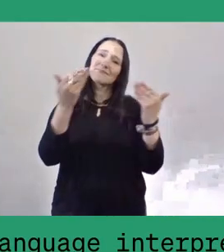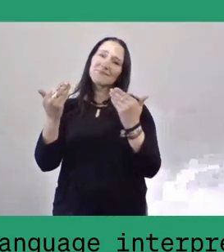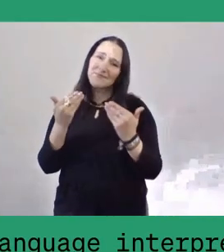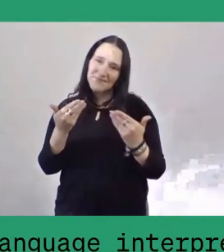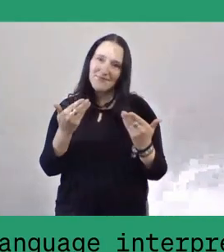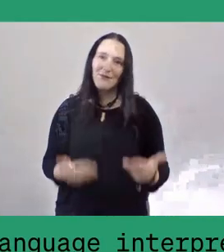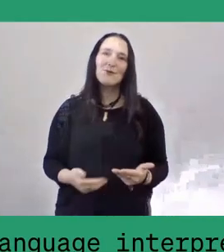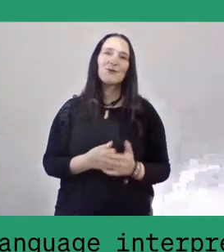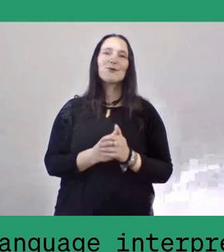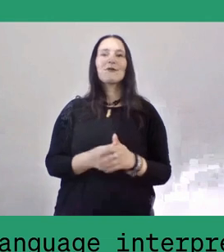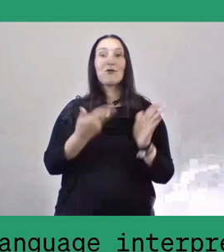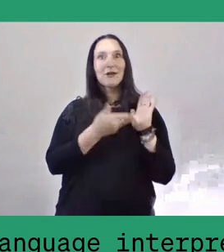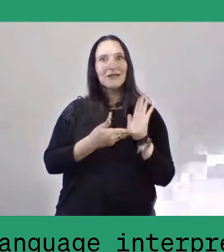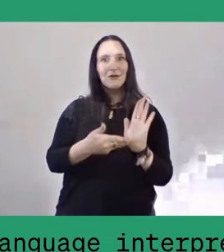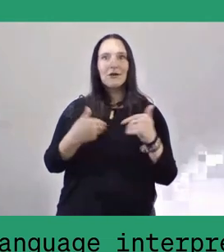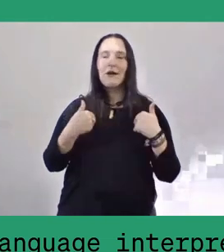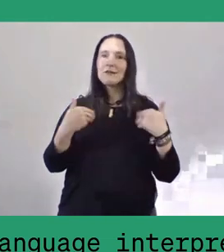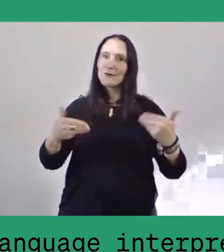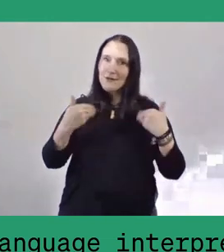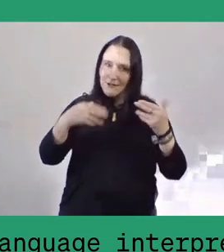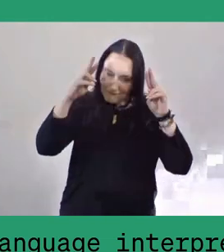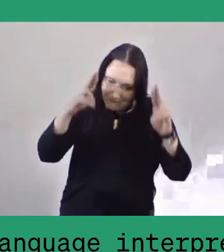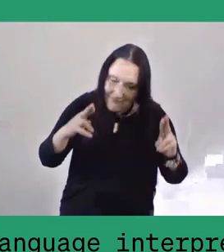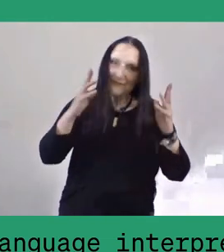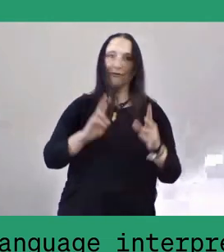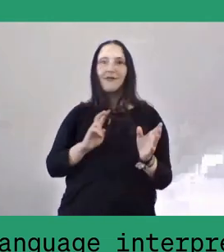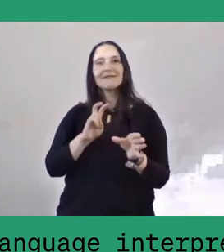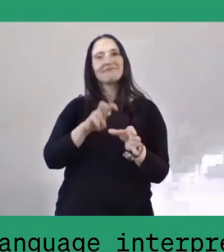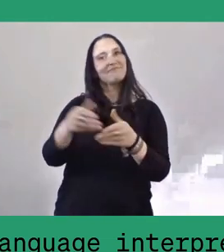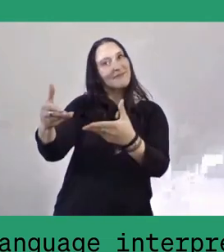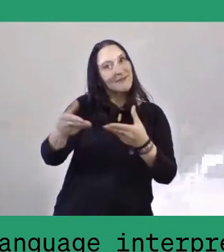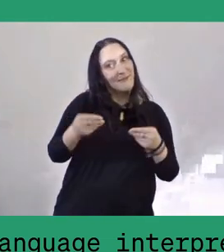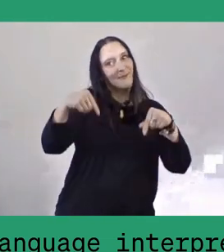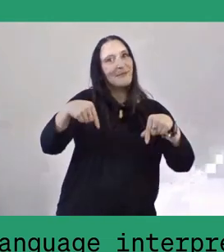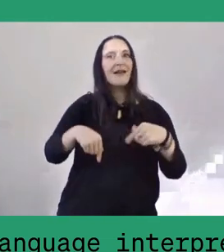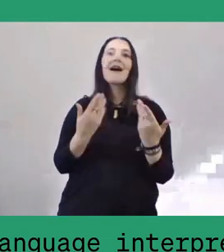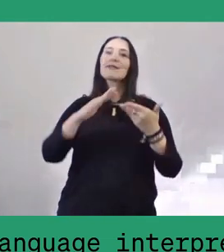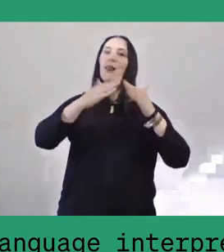I'm much honoured to be invited to this launch of the lumbung calling project